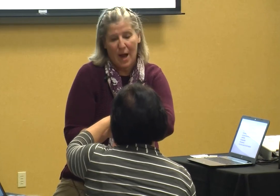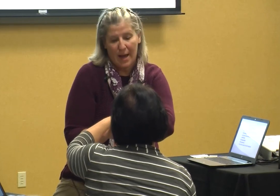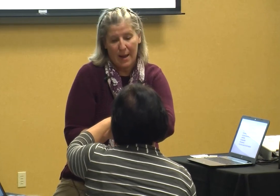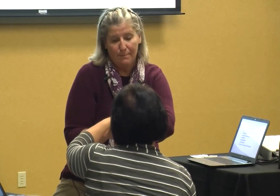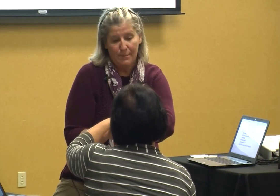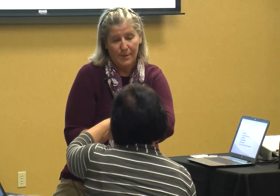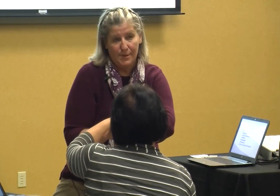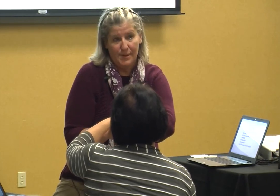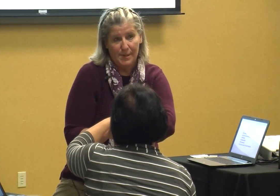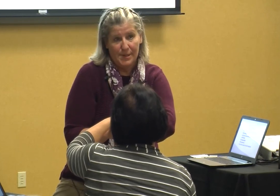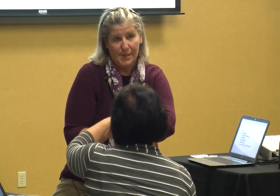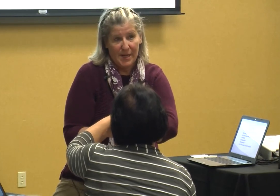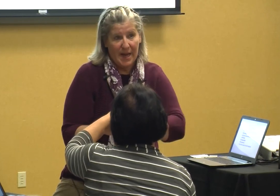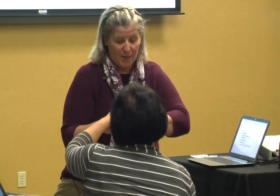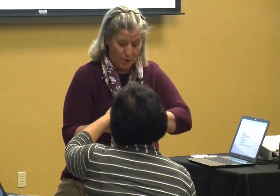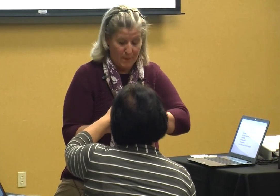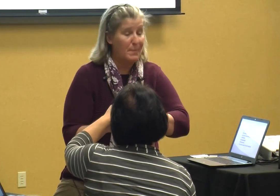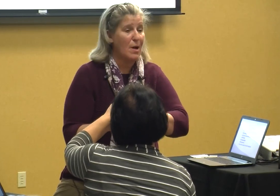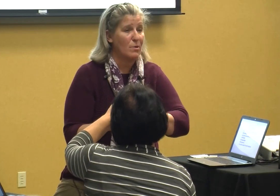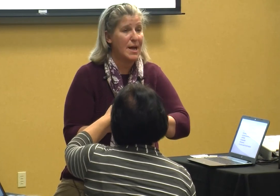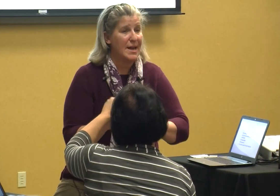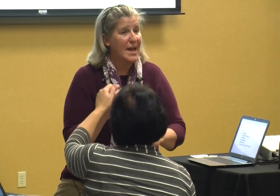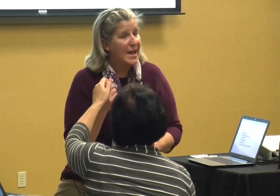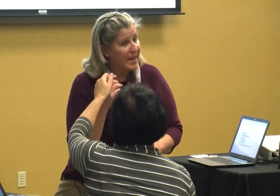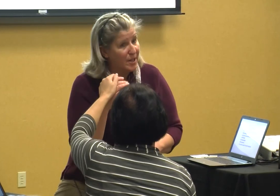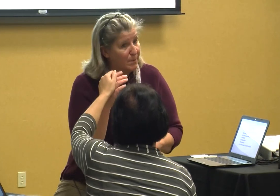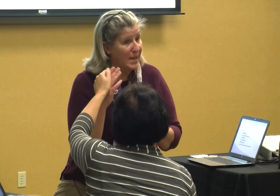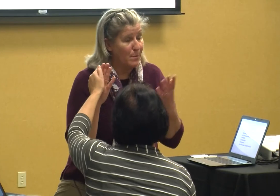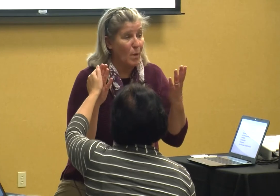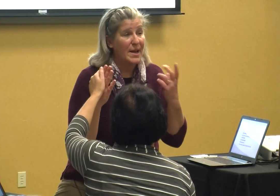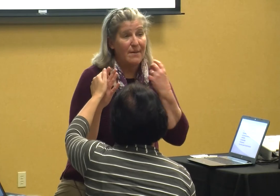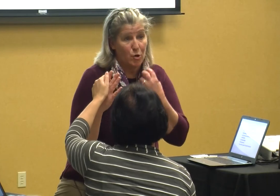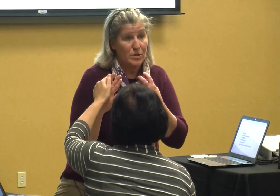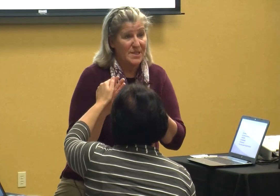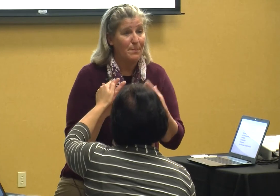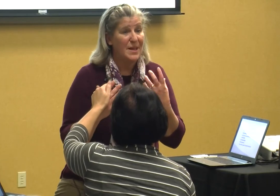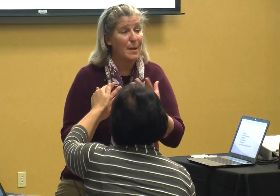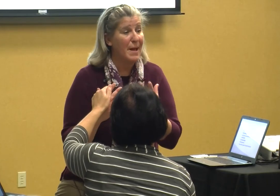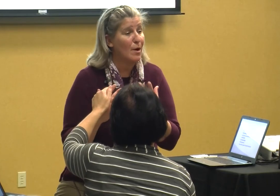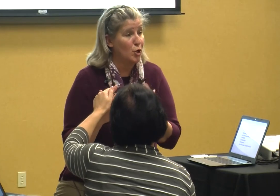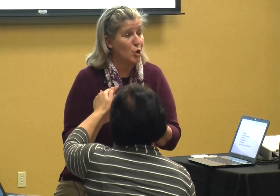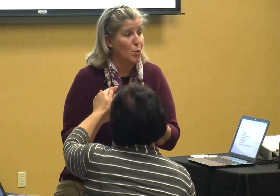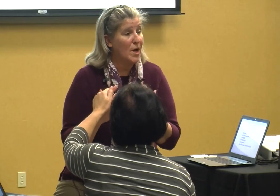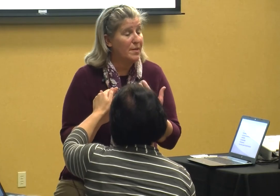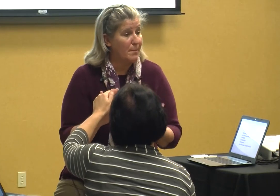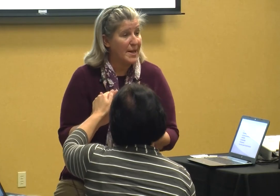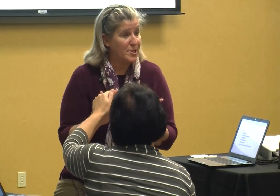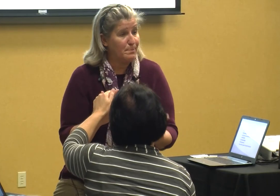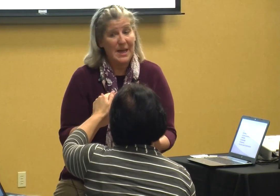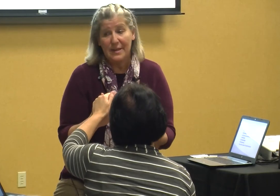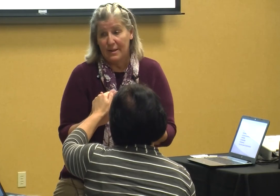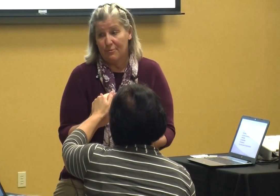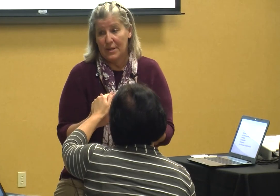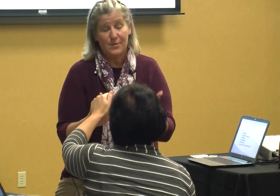am and it could be my ring it could be whatever something about you that makes me different from